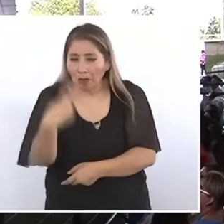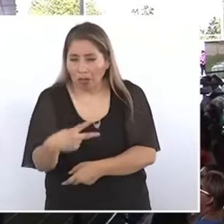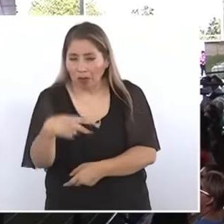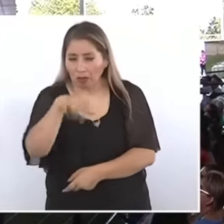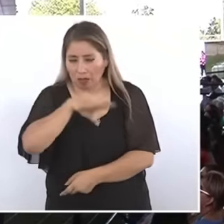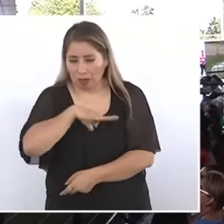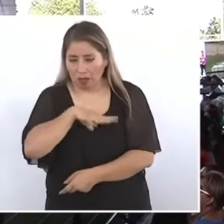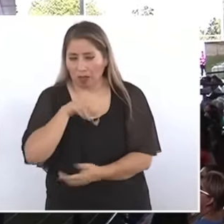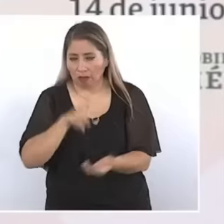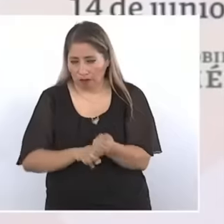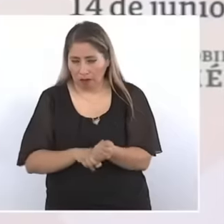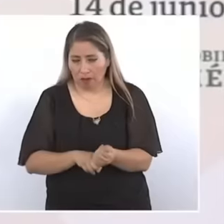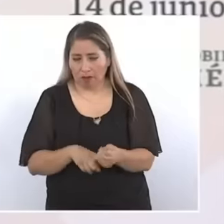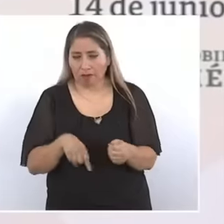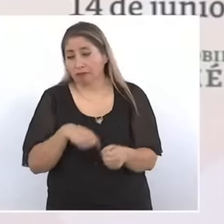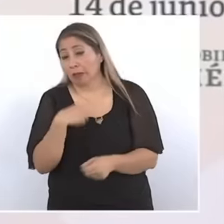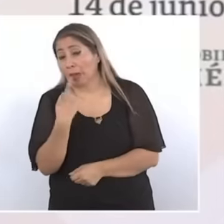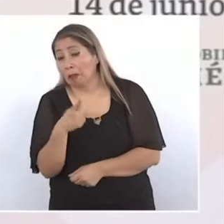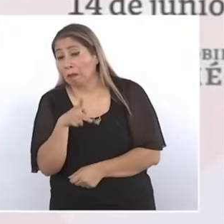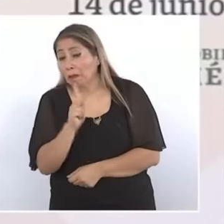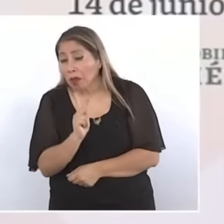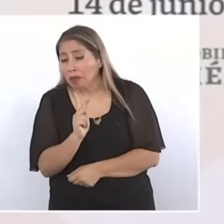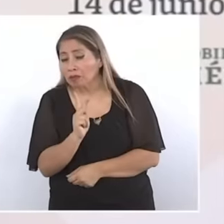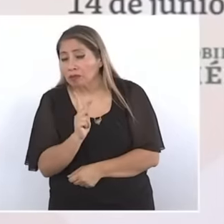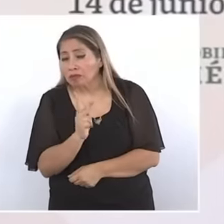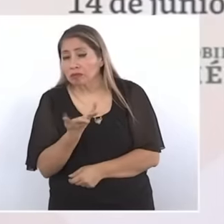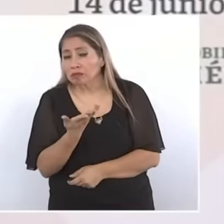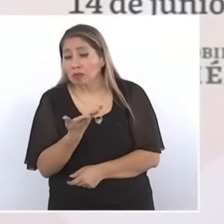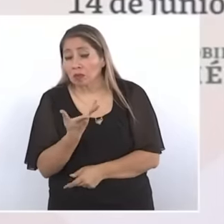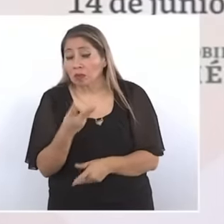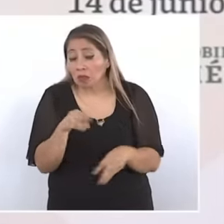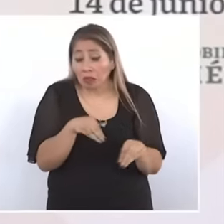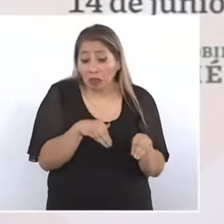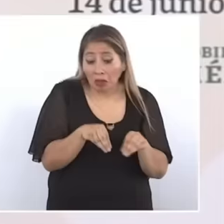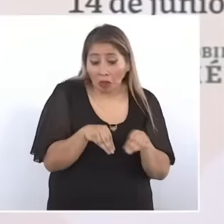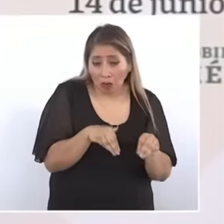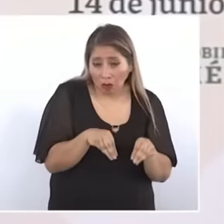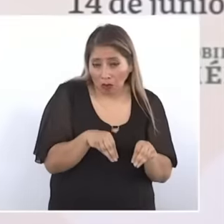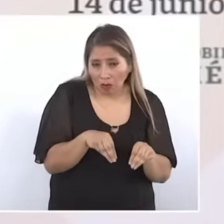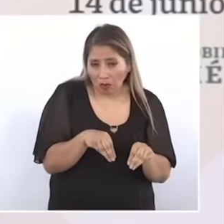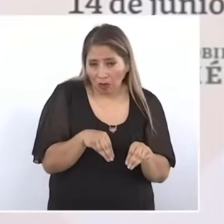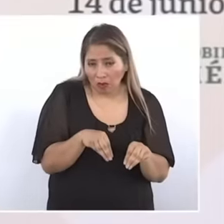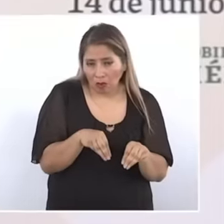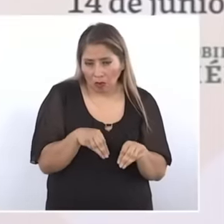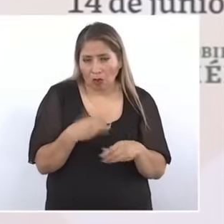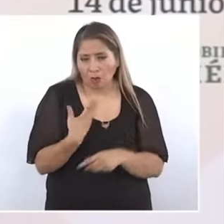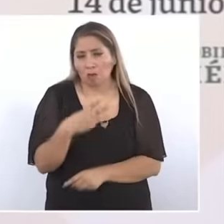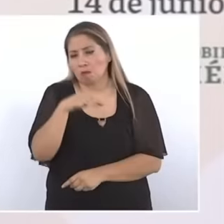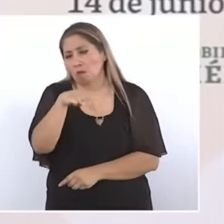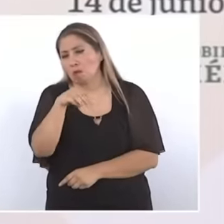but also that they are principles of the movement with which we reached the presidency of the